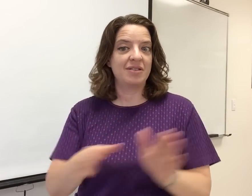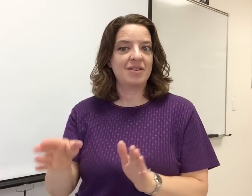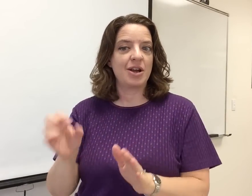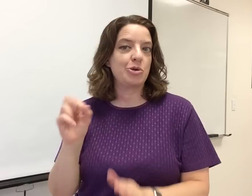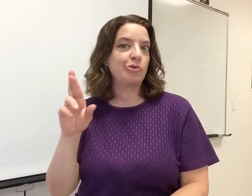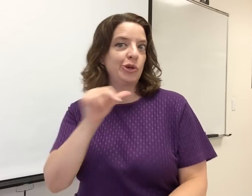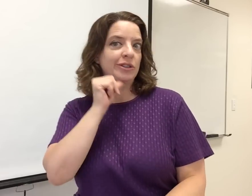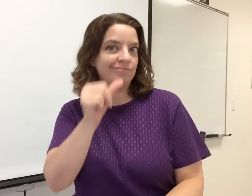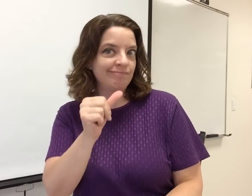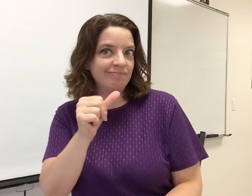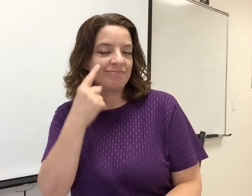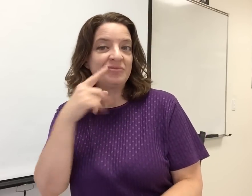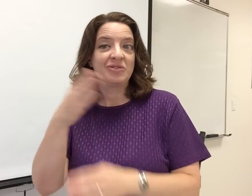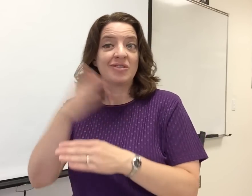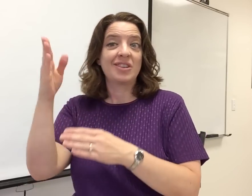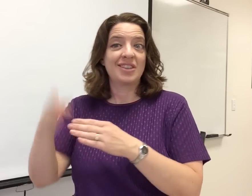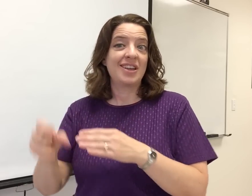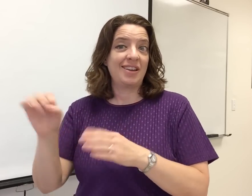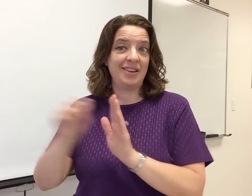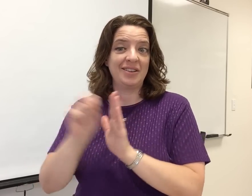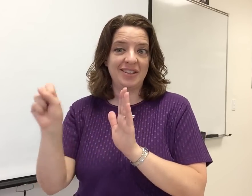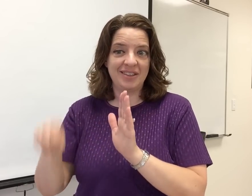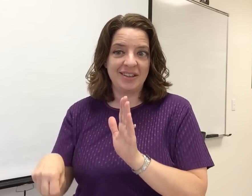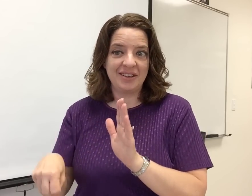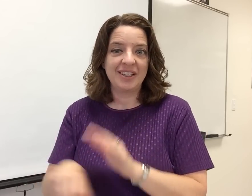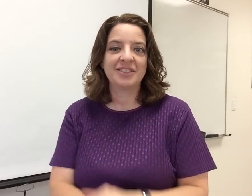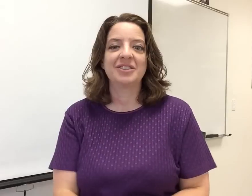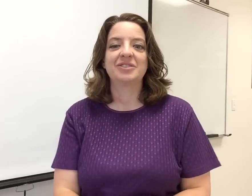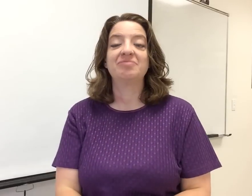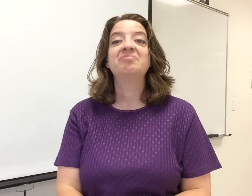to show if you're prepared - or not - for the end of the semester.